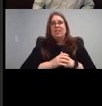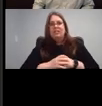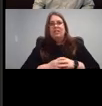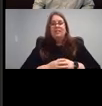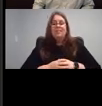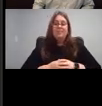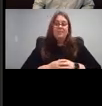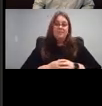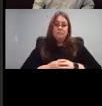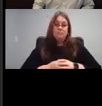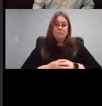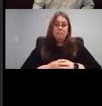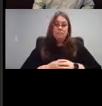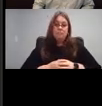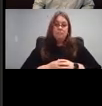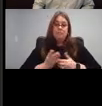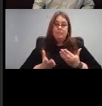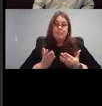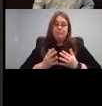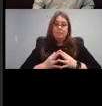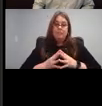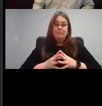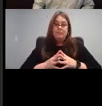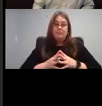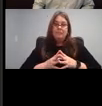So, yeah,